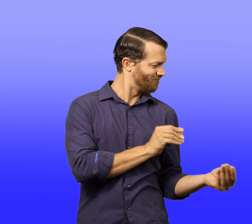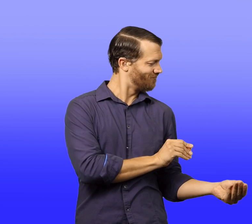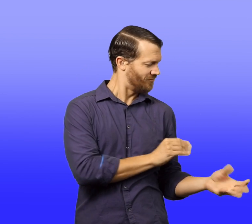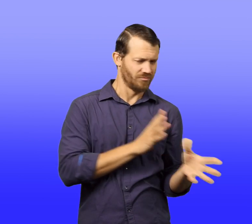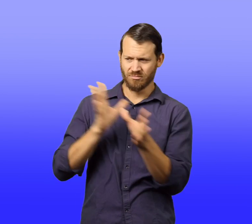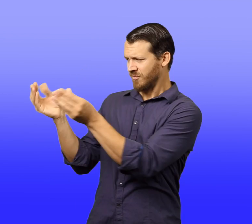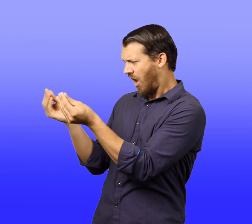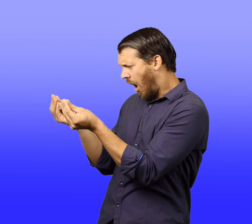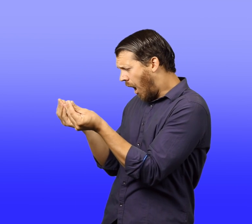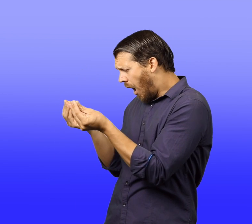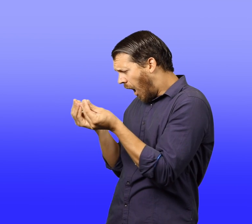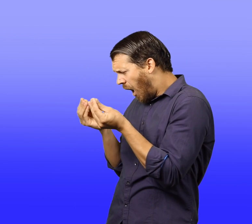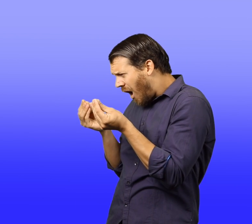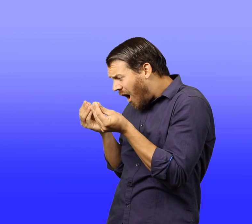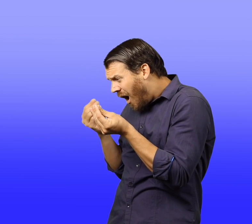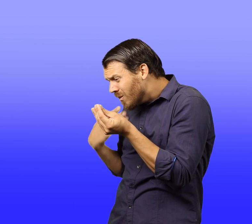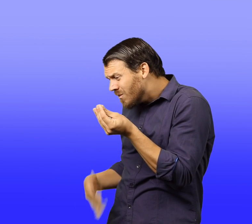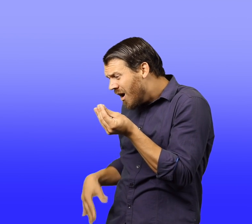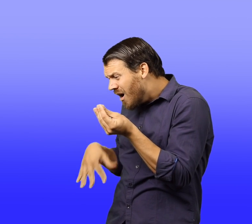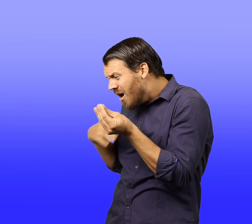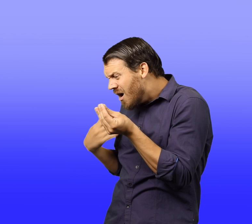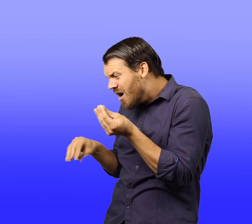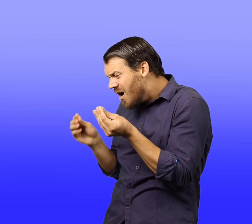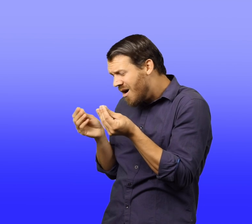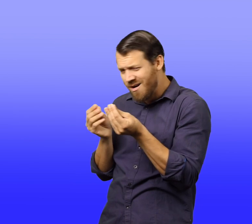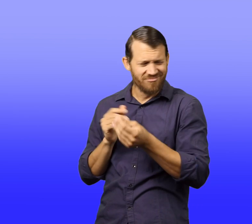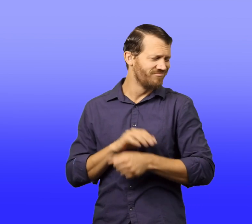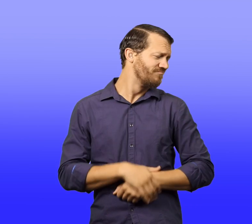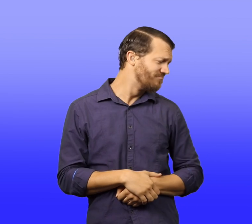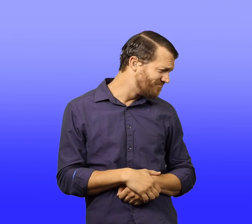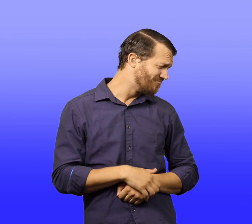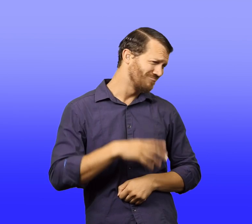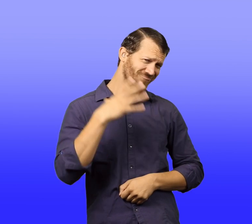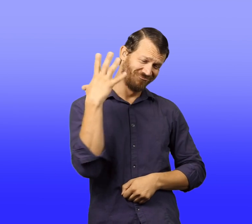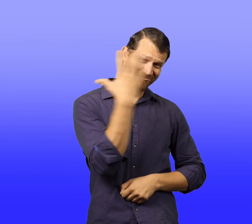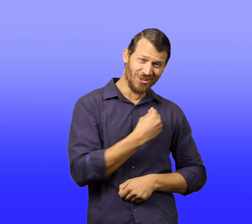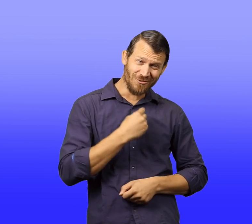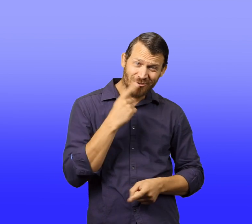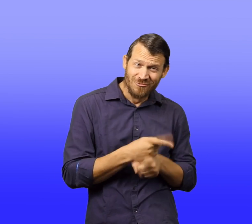The woman offered to sell Walter some postcards that showed the canyon in the old days.